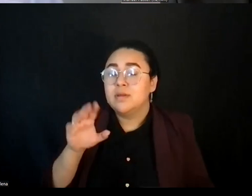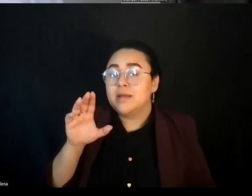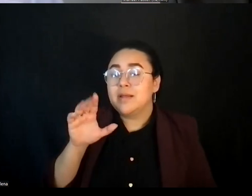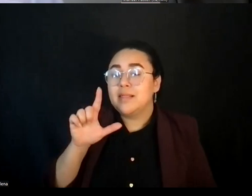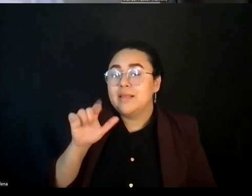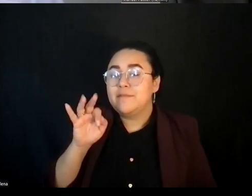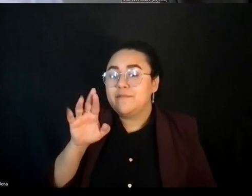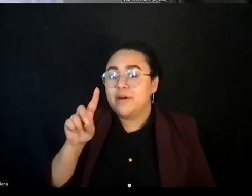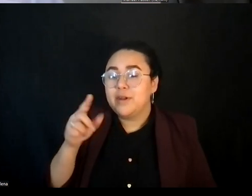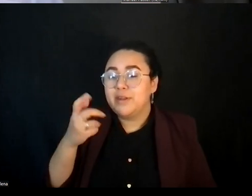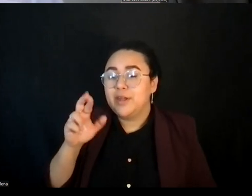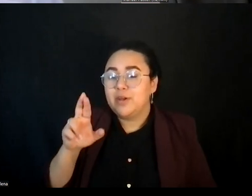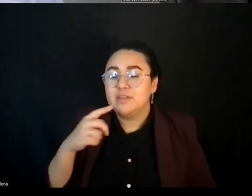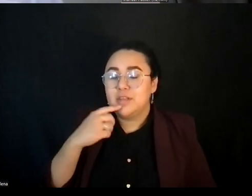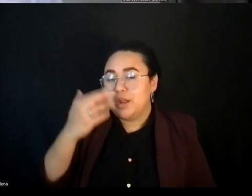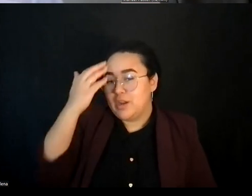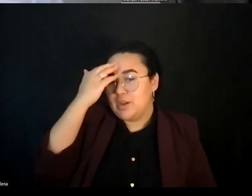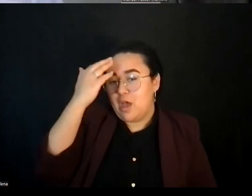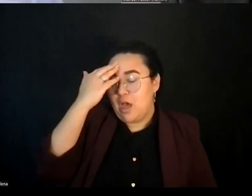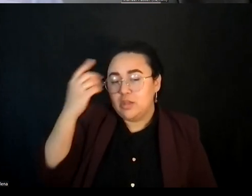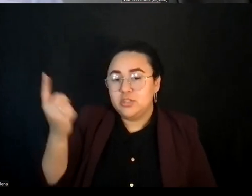So I may know something from hanging out too much in Berkeley.